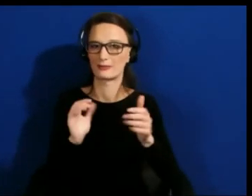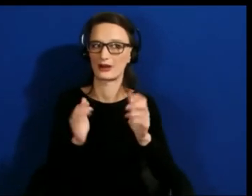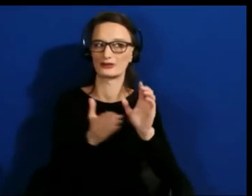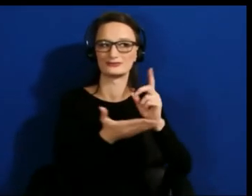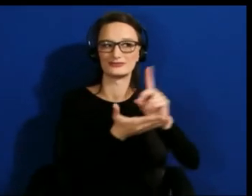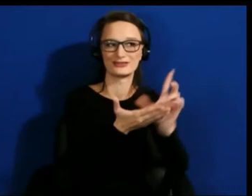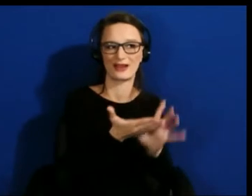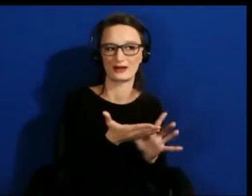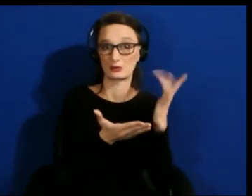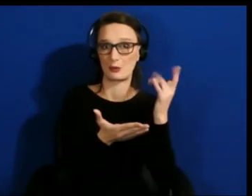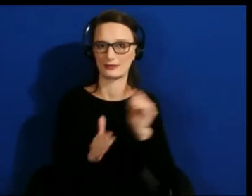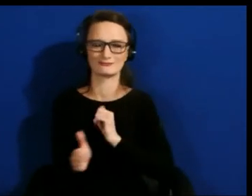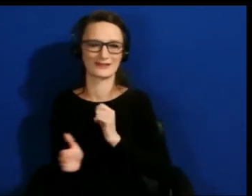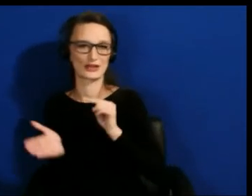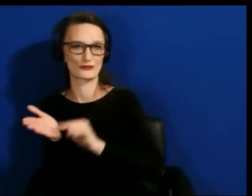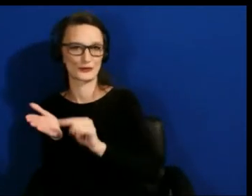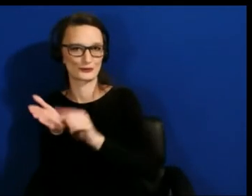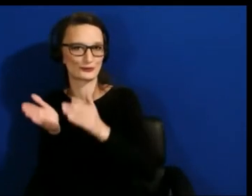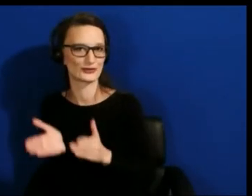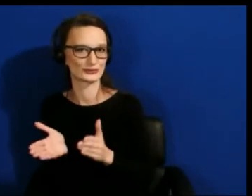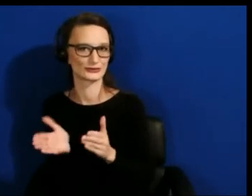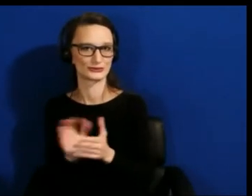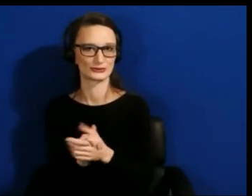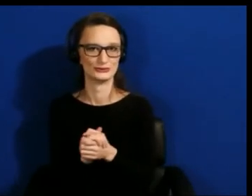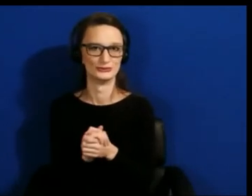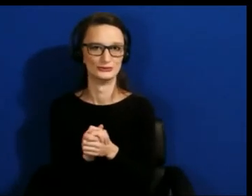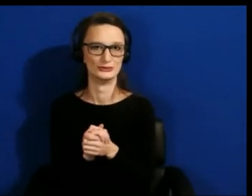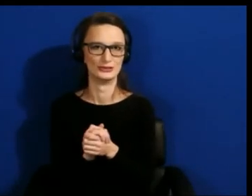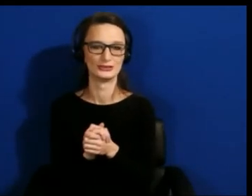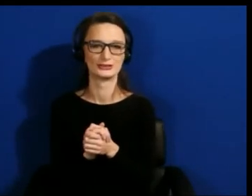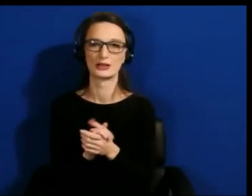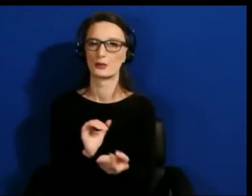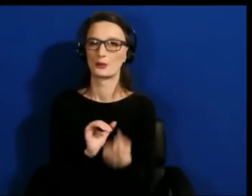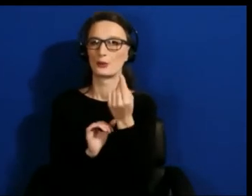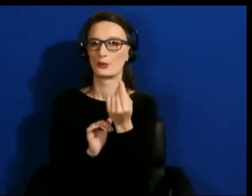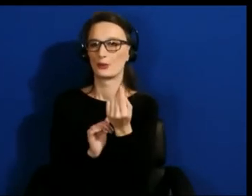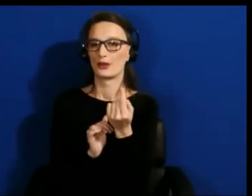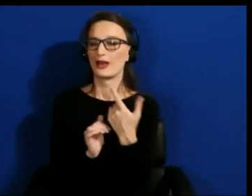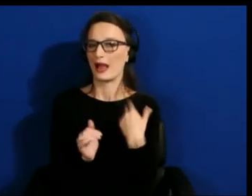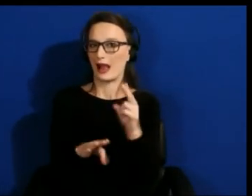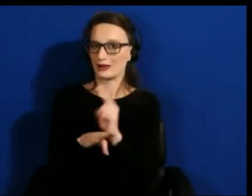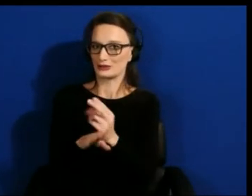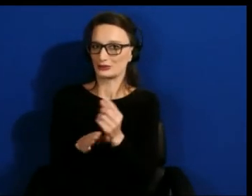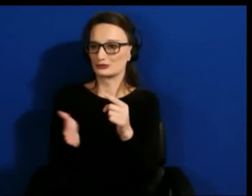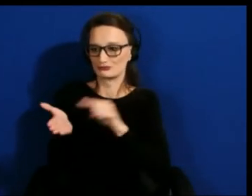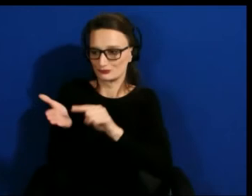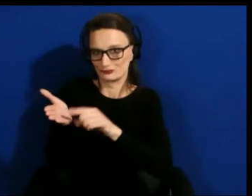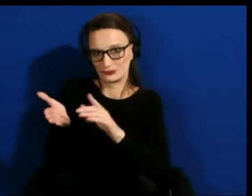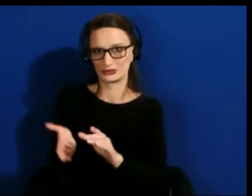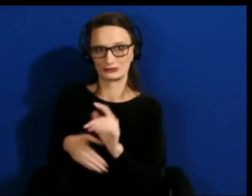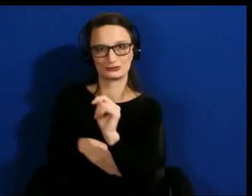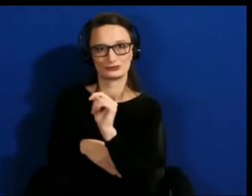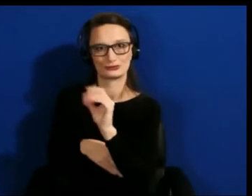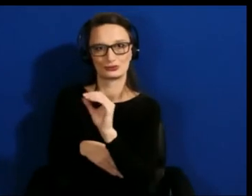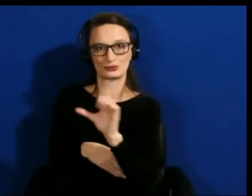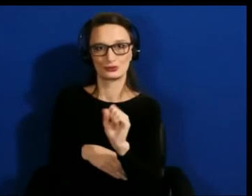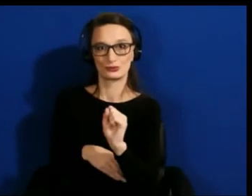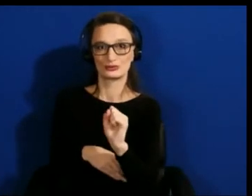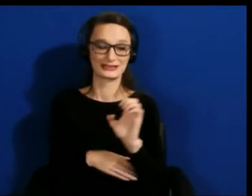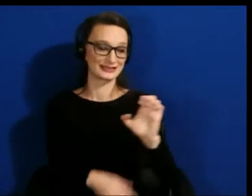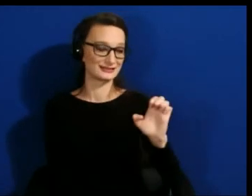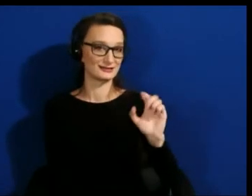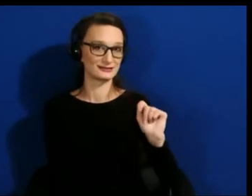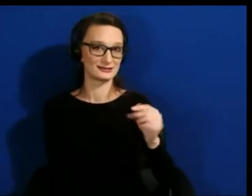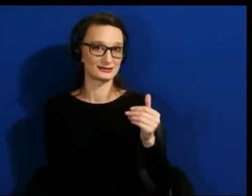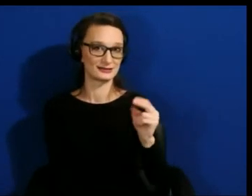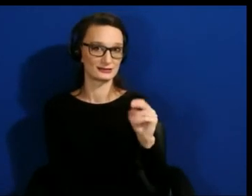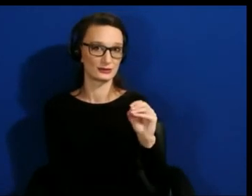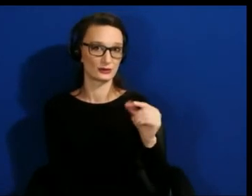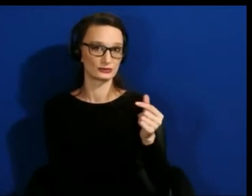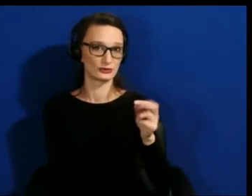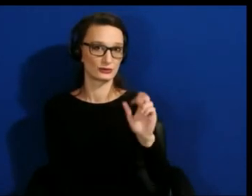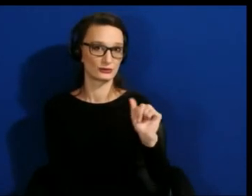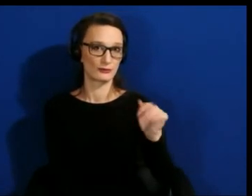But one of -- I use research tools, my favorite being ethnography, which is building deep understanding with the